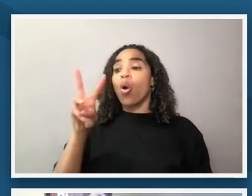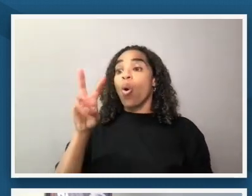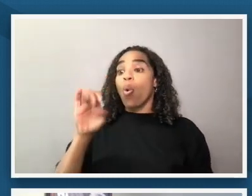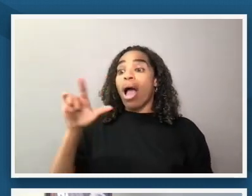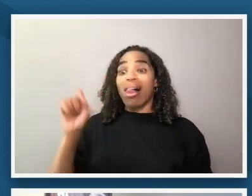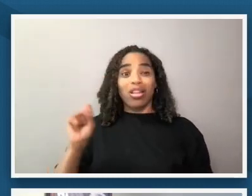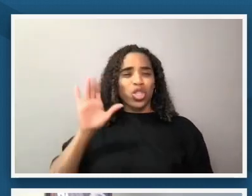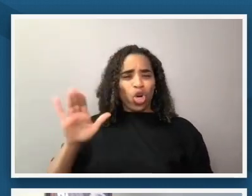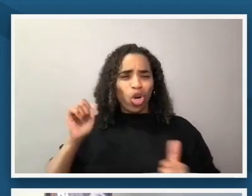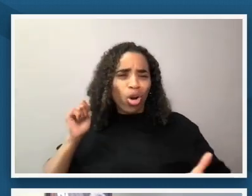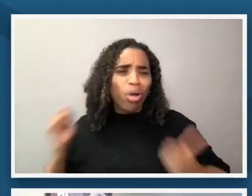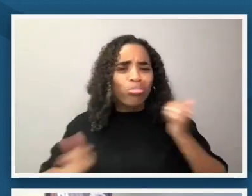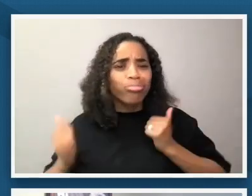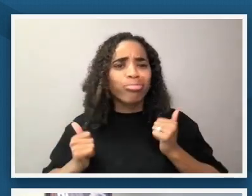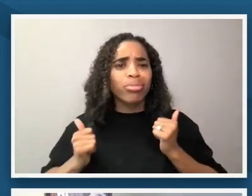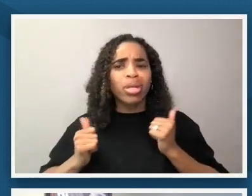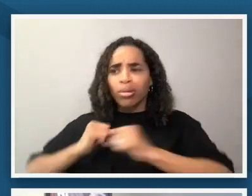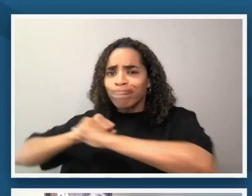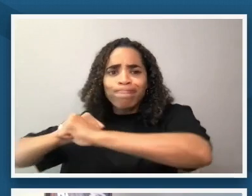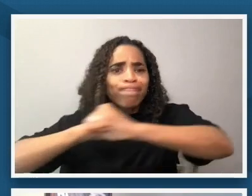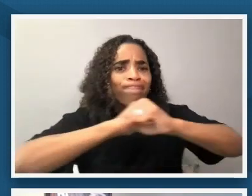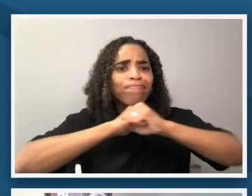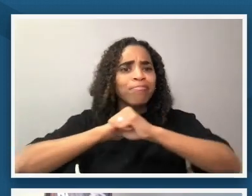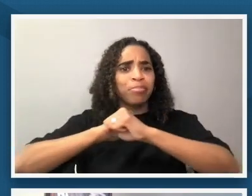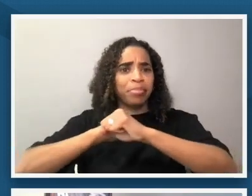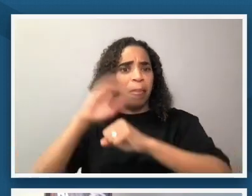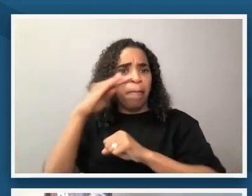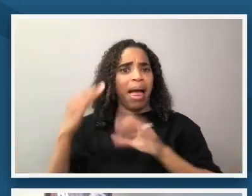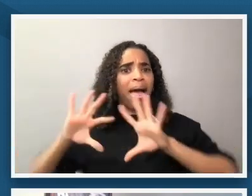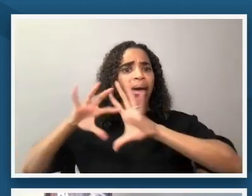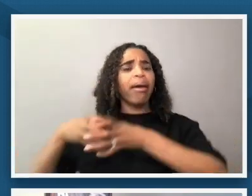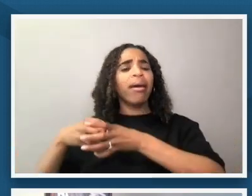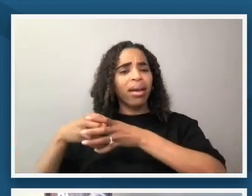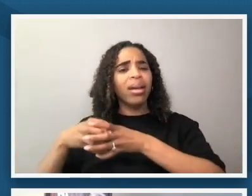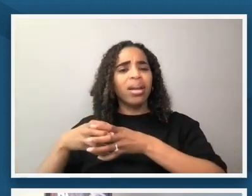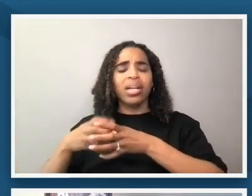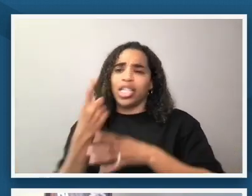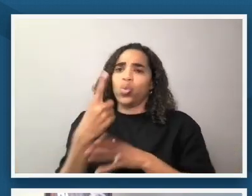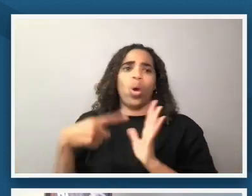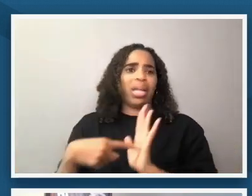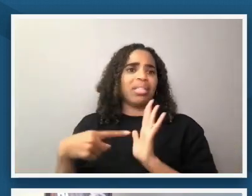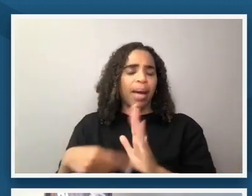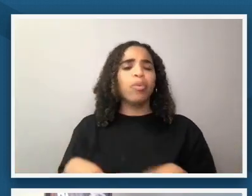example of this continuing struggle